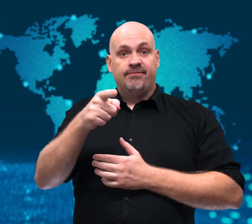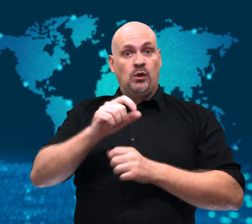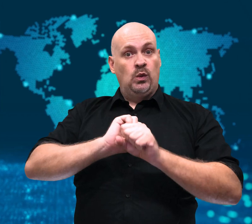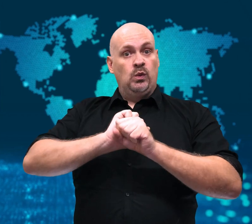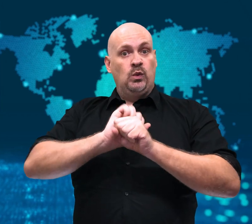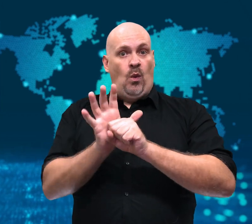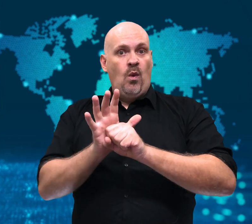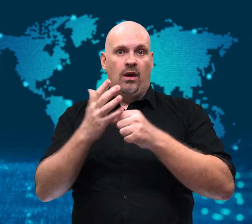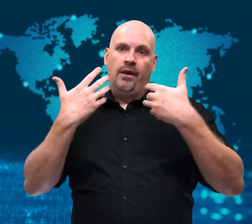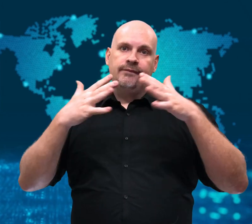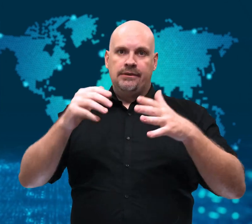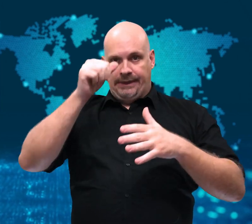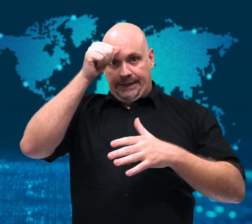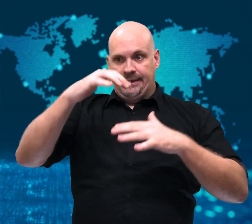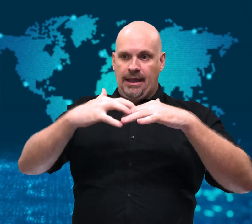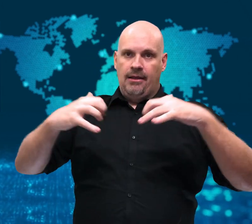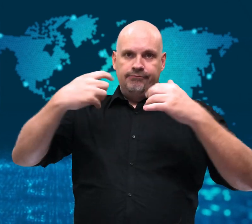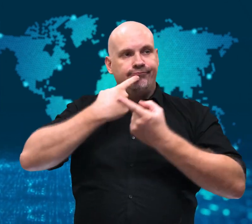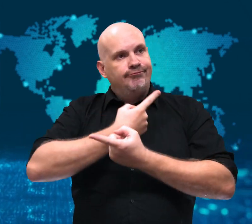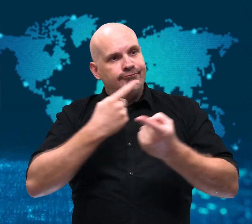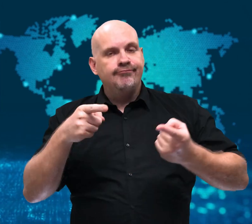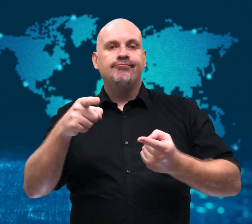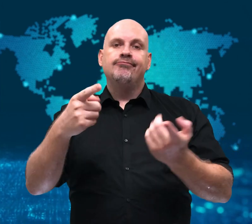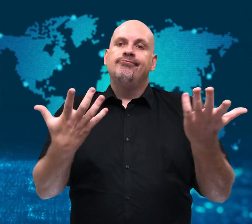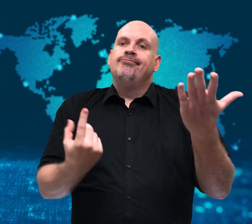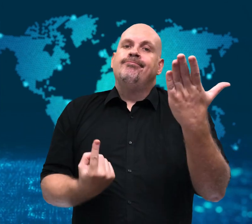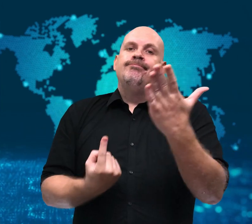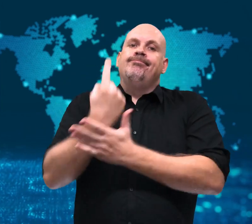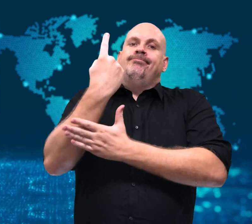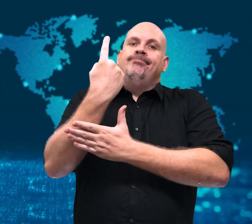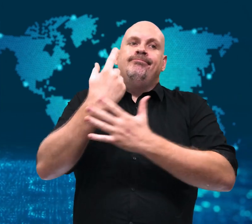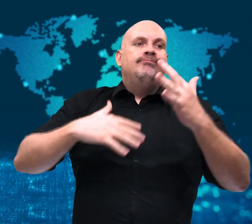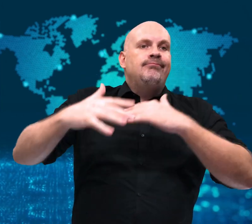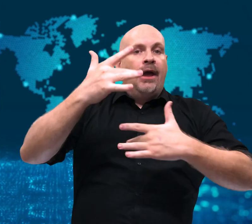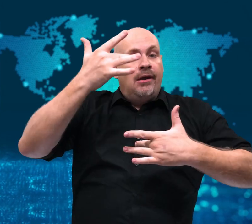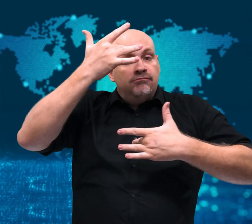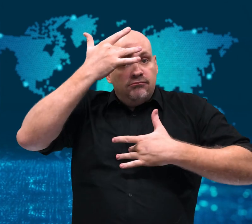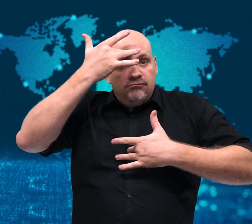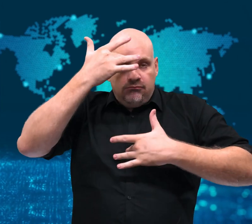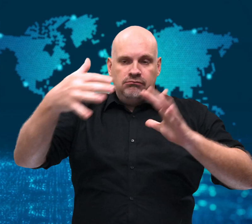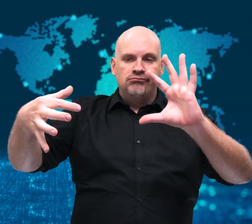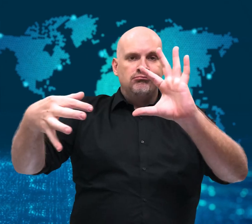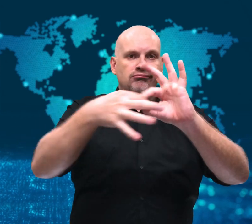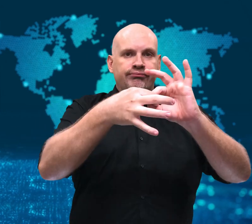designated as a disaster by the country.